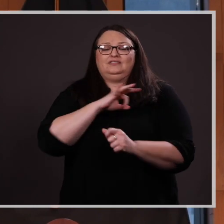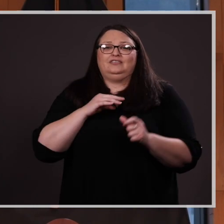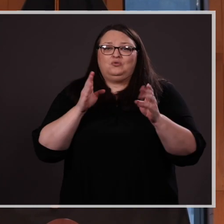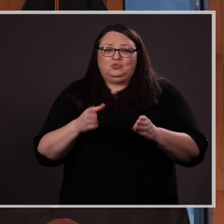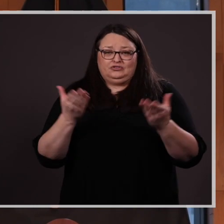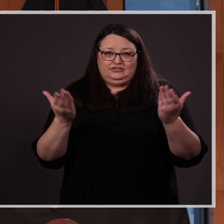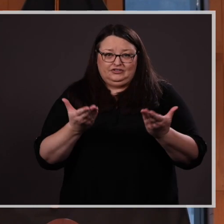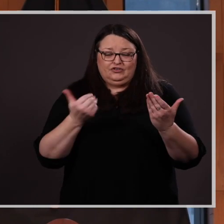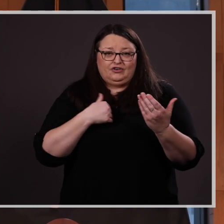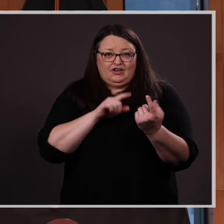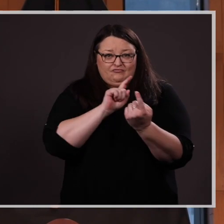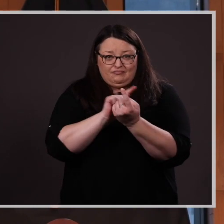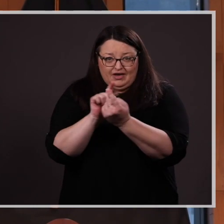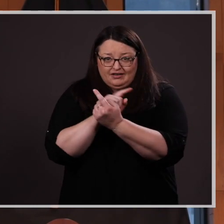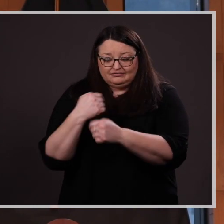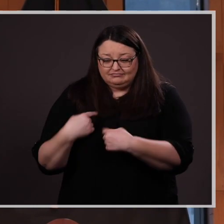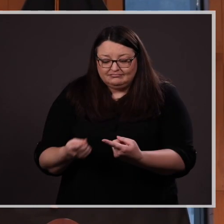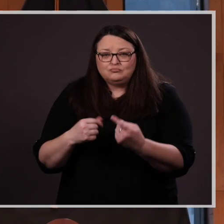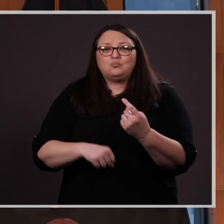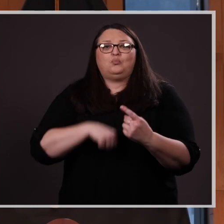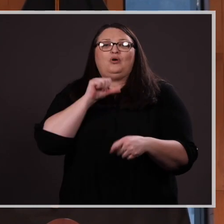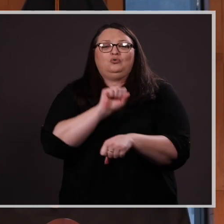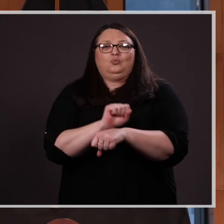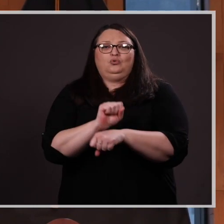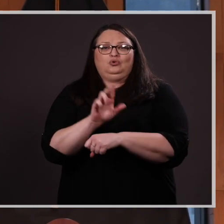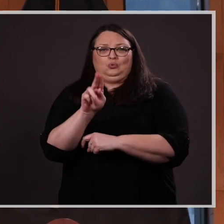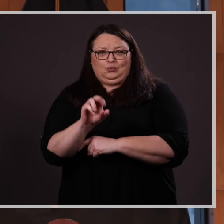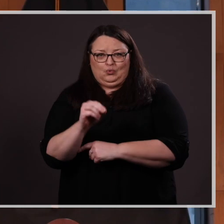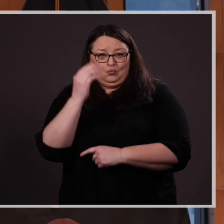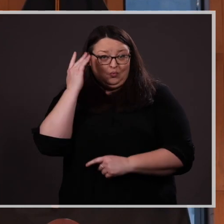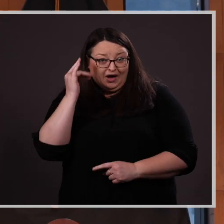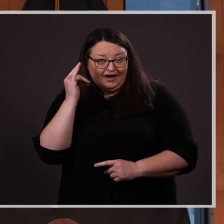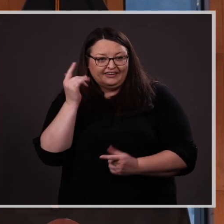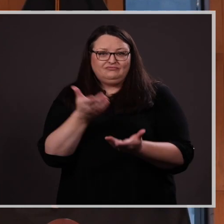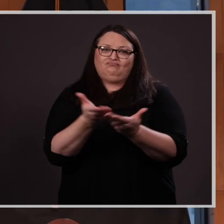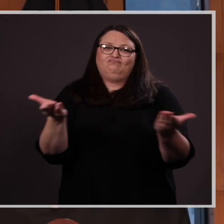I have met at UNO is proud to work here because of you – our students.